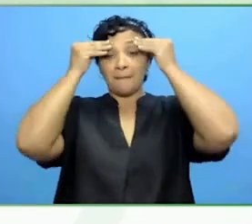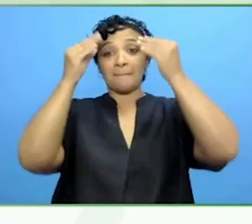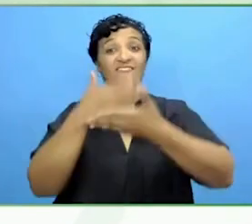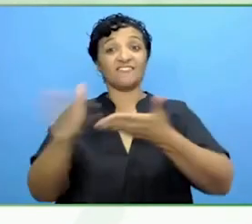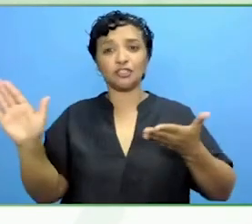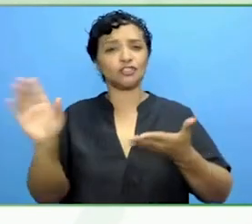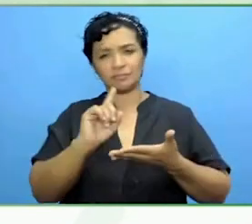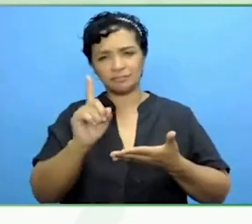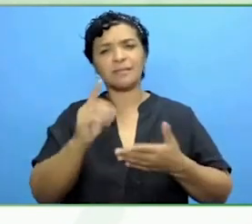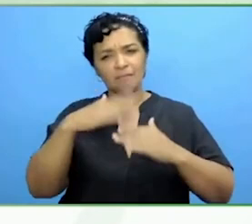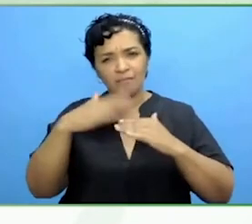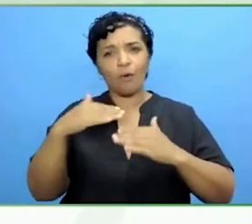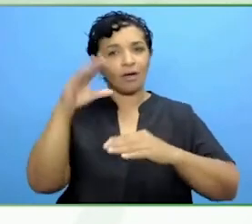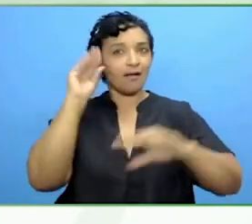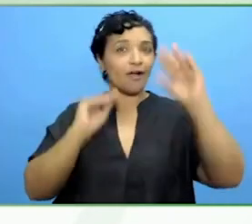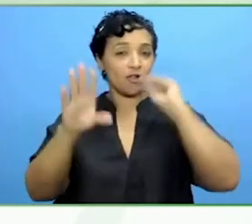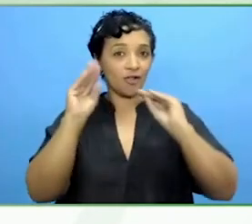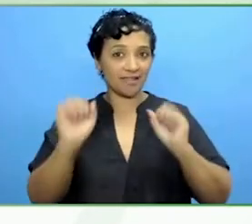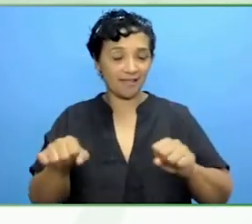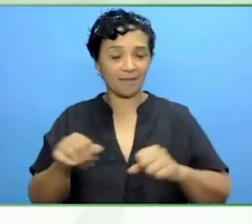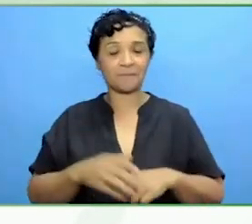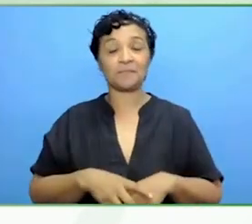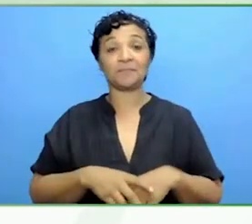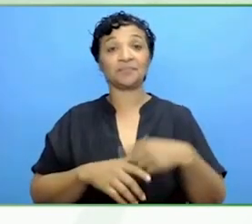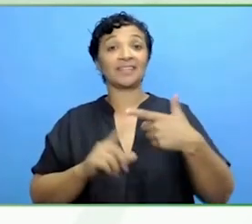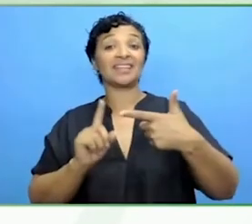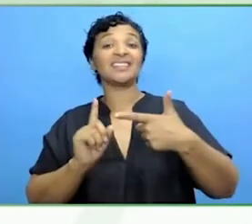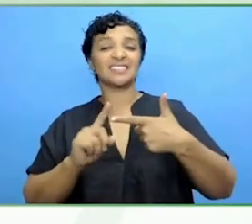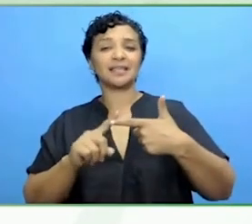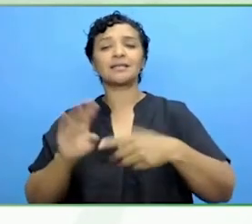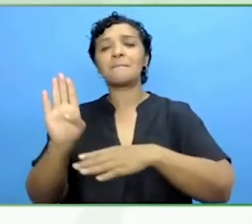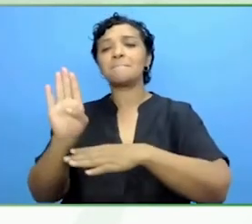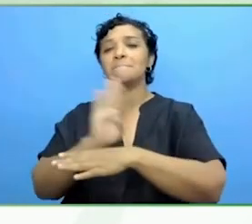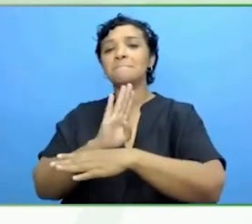The second mentor who was more a business mentor to me always taught me to think big.